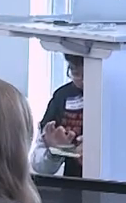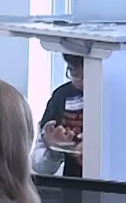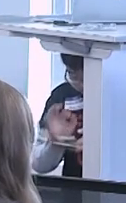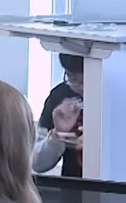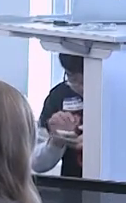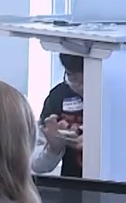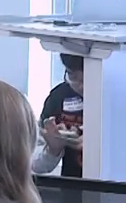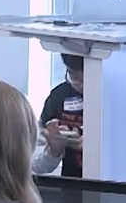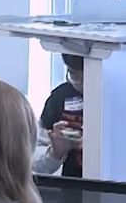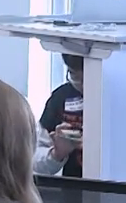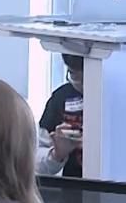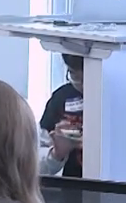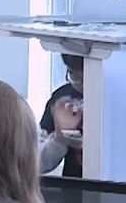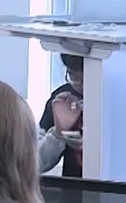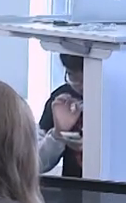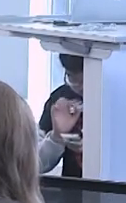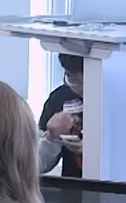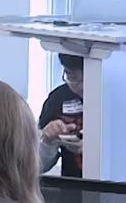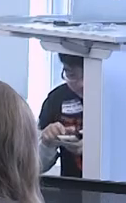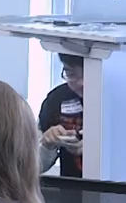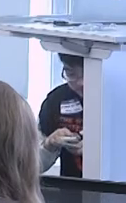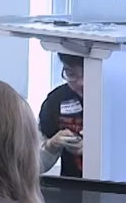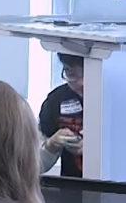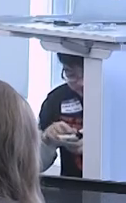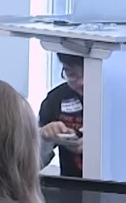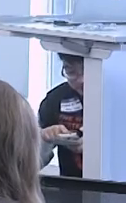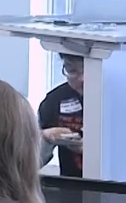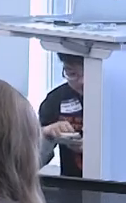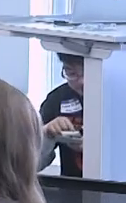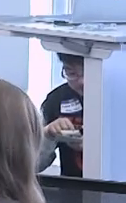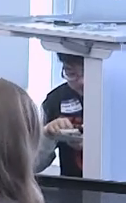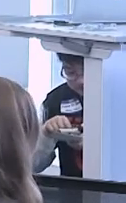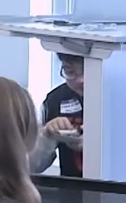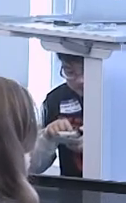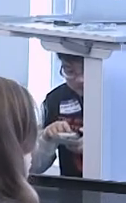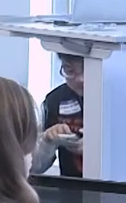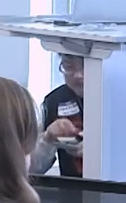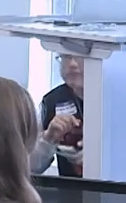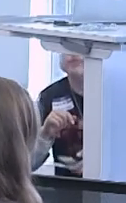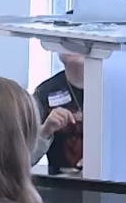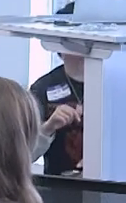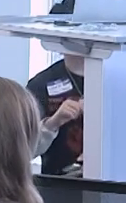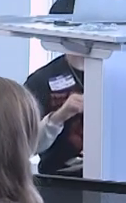Forced psychiatry is another example of making somebody take medications they don't want to take,